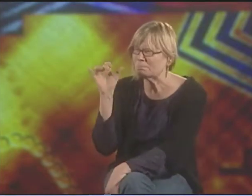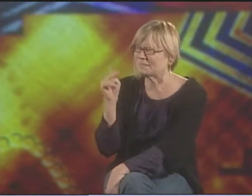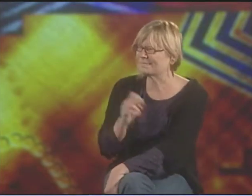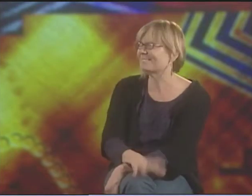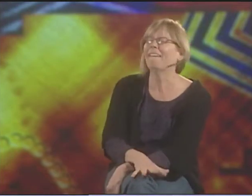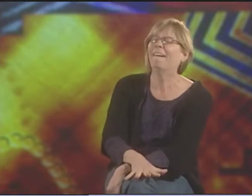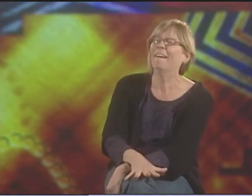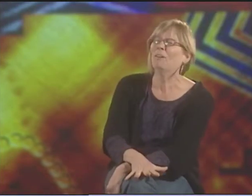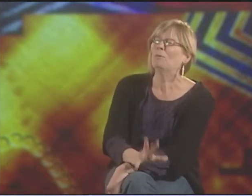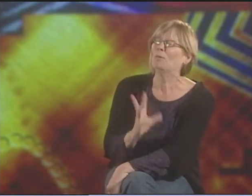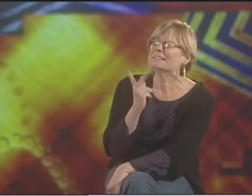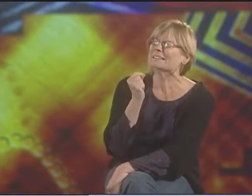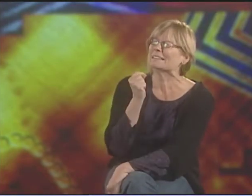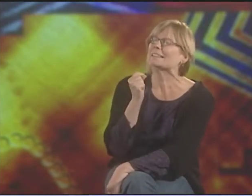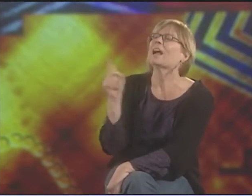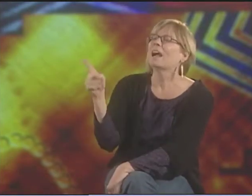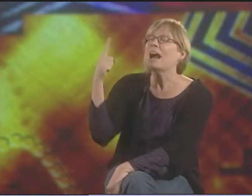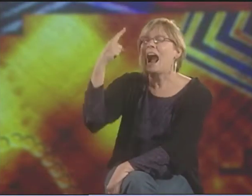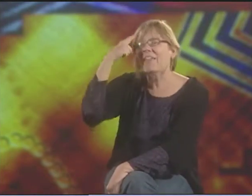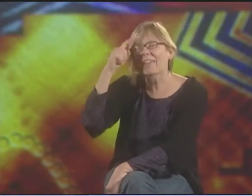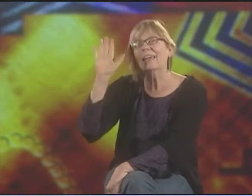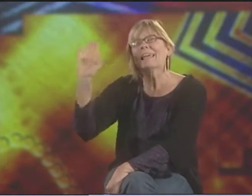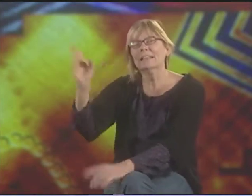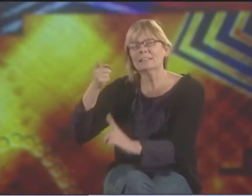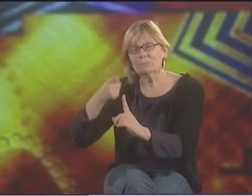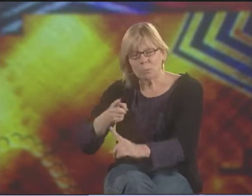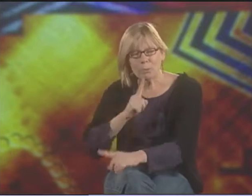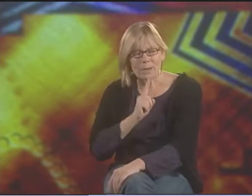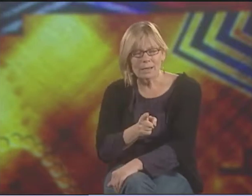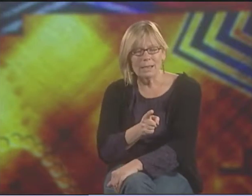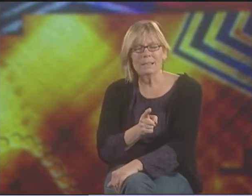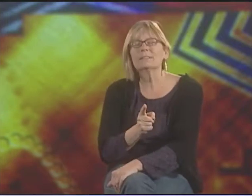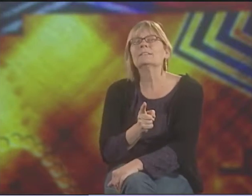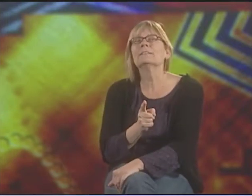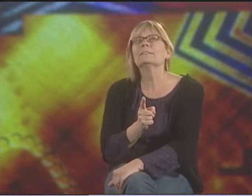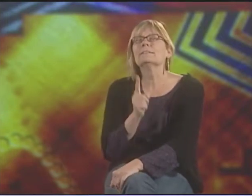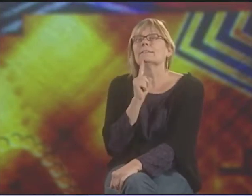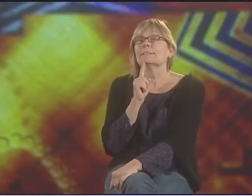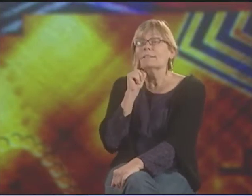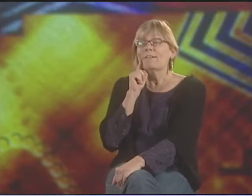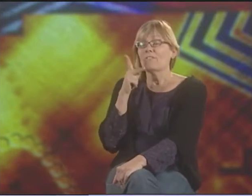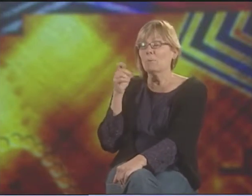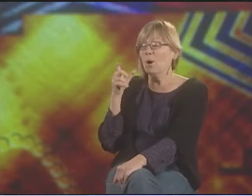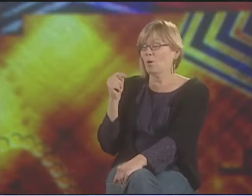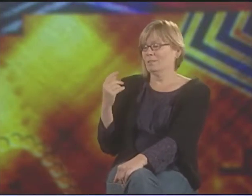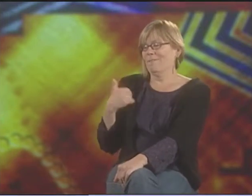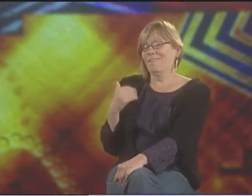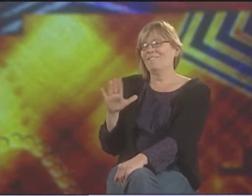FOR HEARING OR DEAF AUDIENCES. HE SAID, "I CREATE FOR HUMANS." AND I THINK THAT HIS POINT WAS